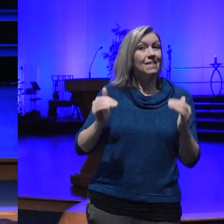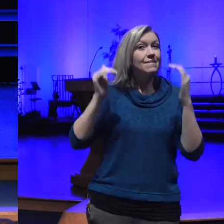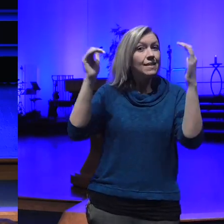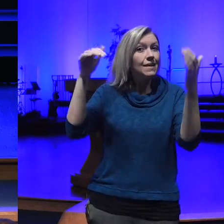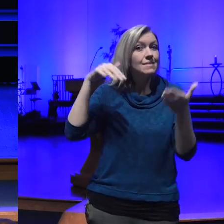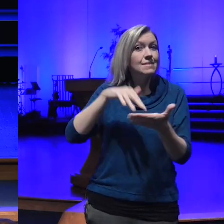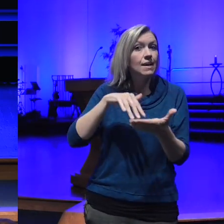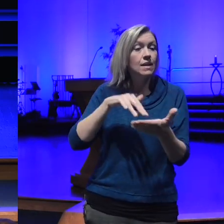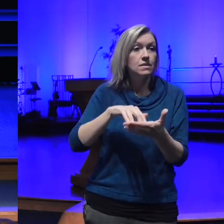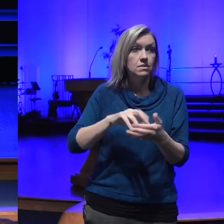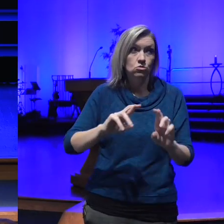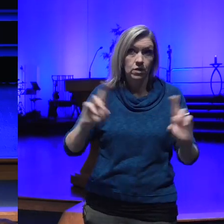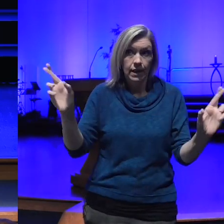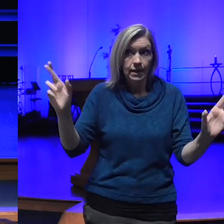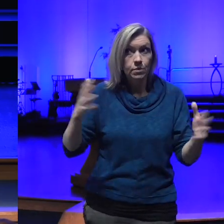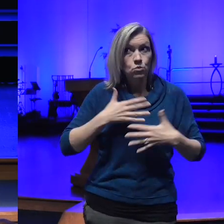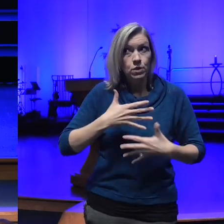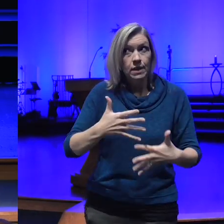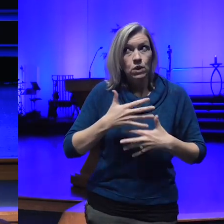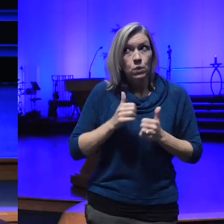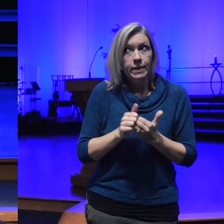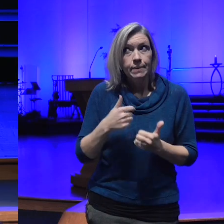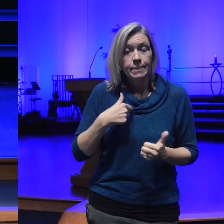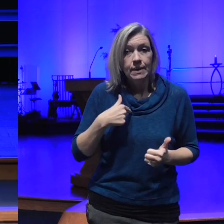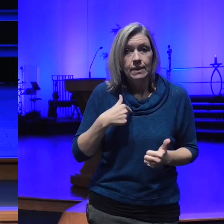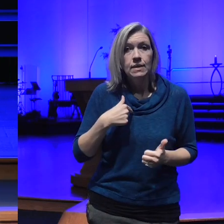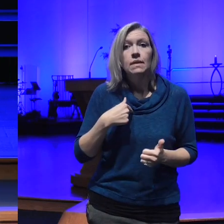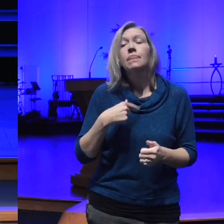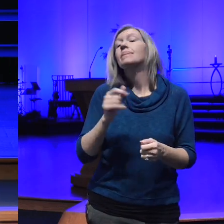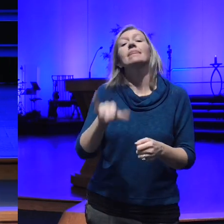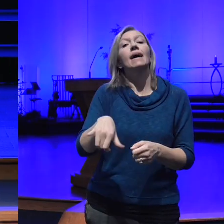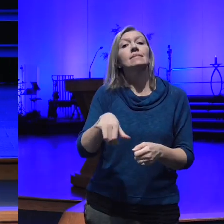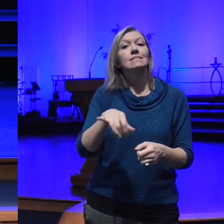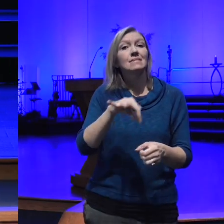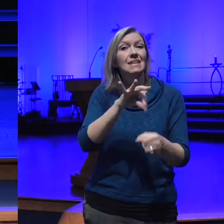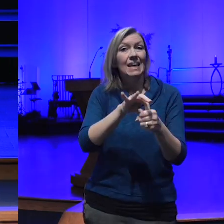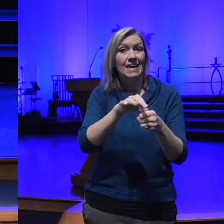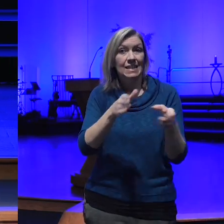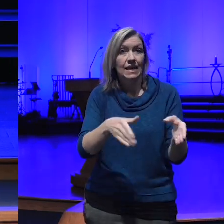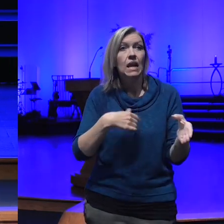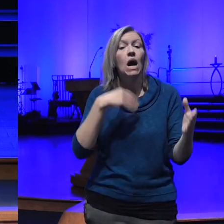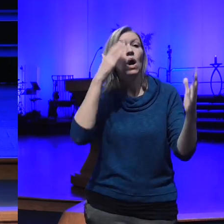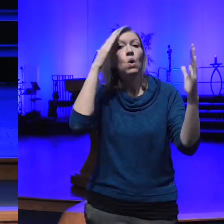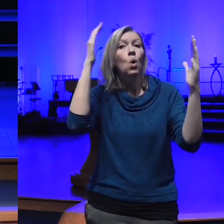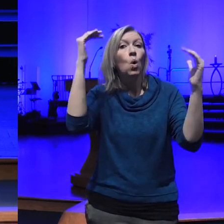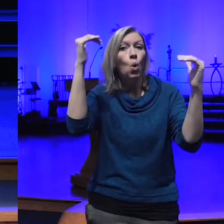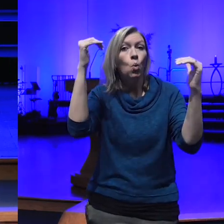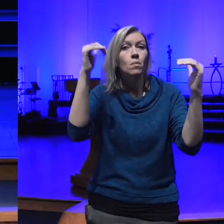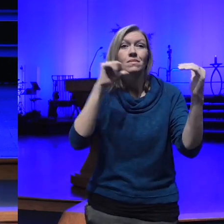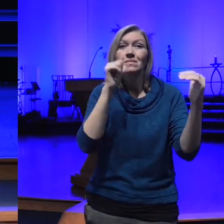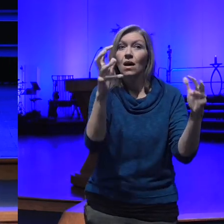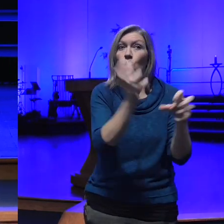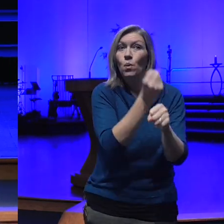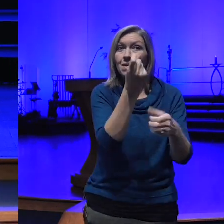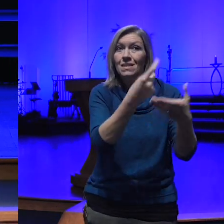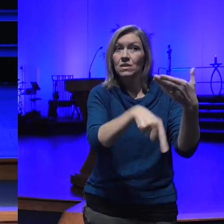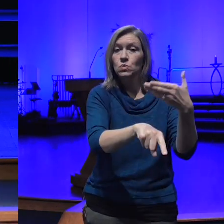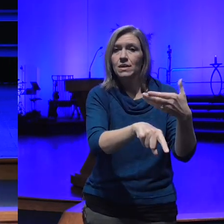take a deep breath with me the candidate that you hope doesn't win next week to send them love and